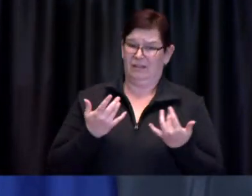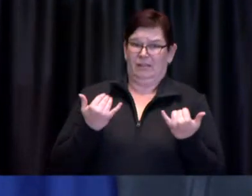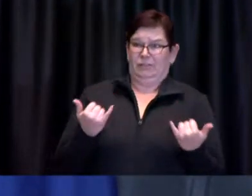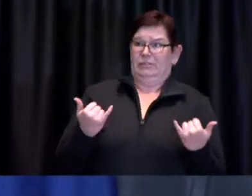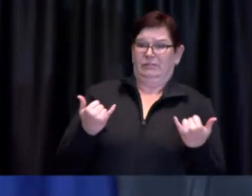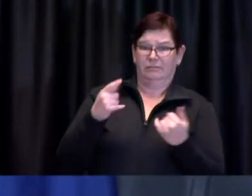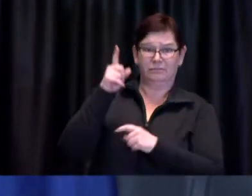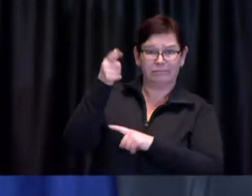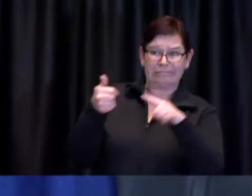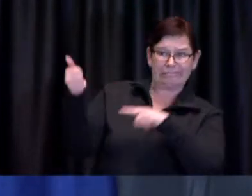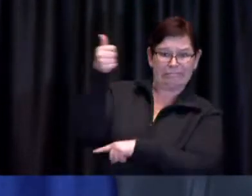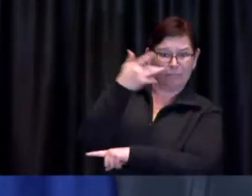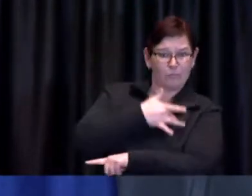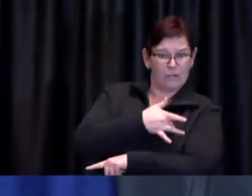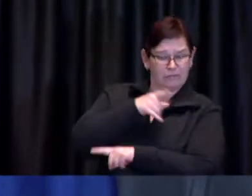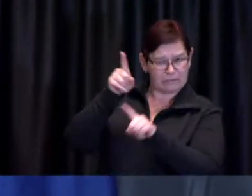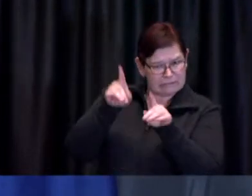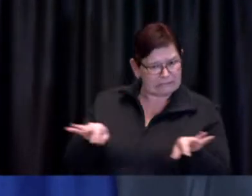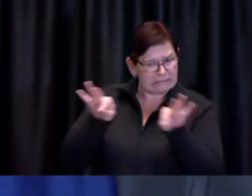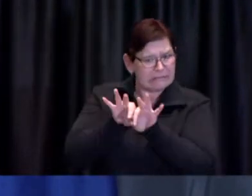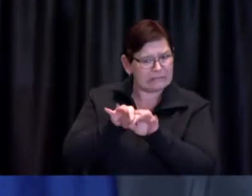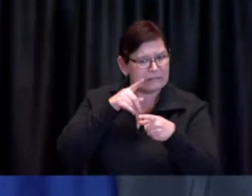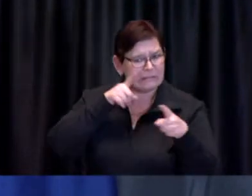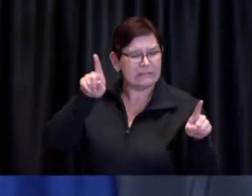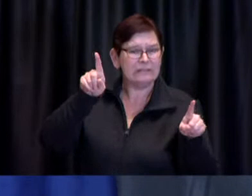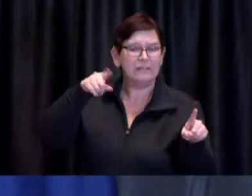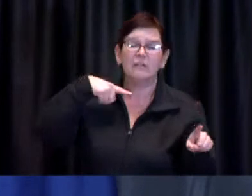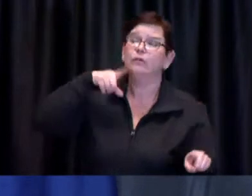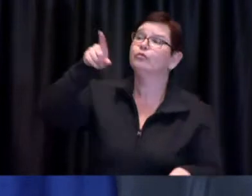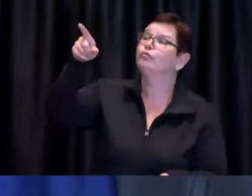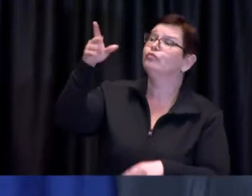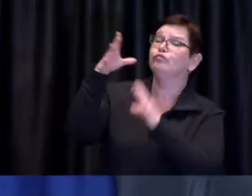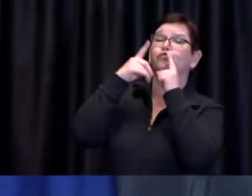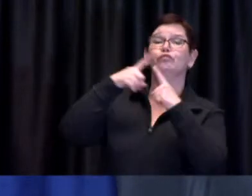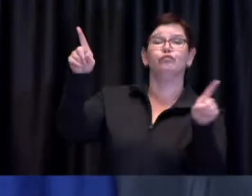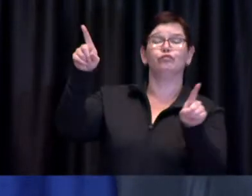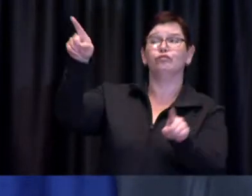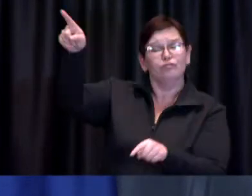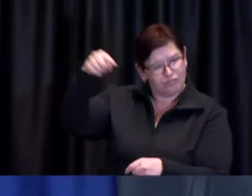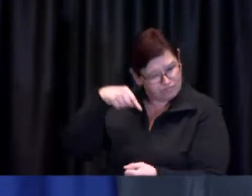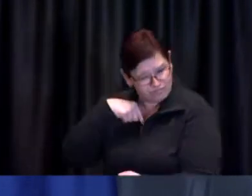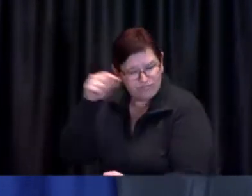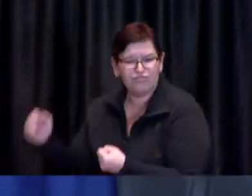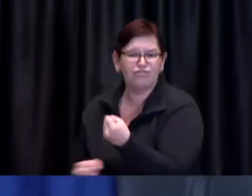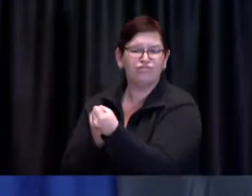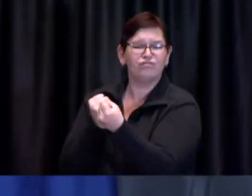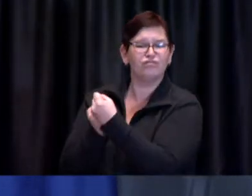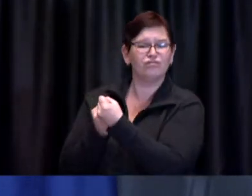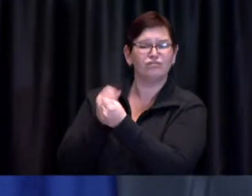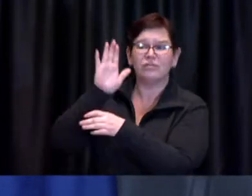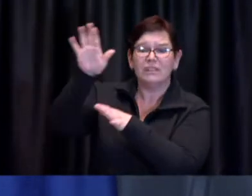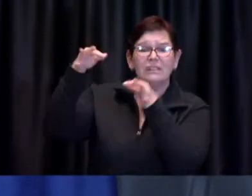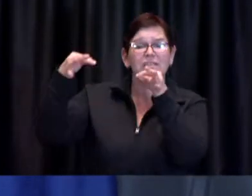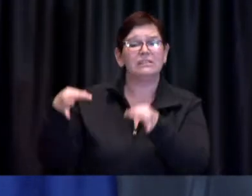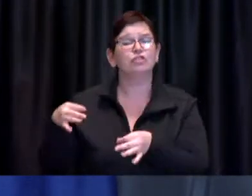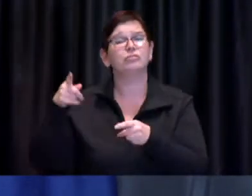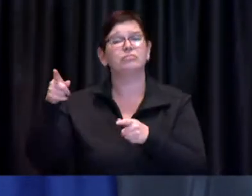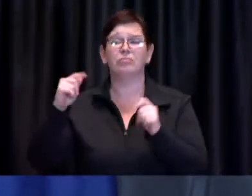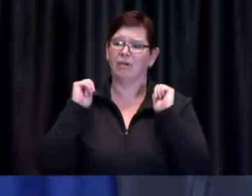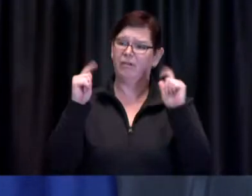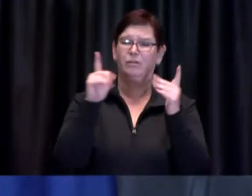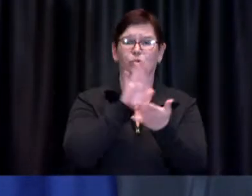As Mayor I support Premier Ford's decision announced this afternoon to move all schools to online learning after the April break.